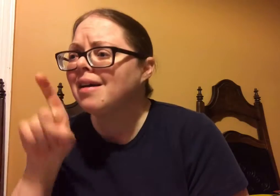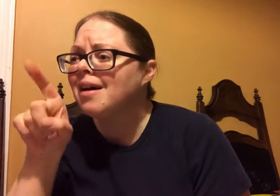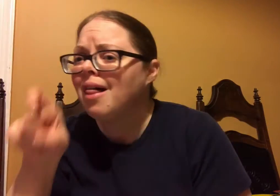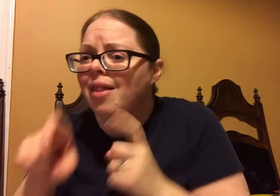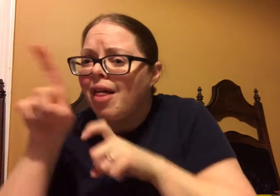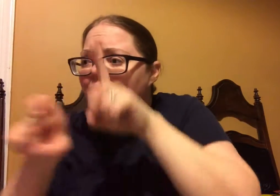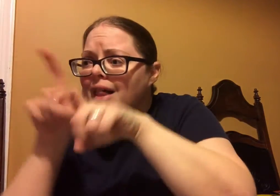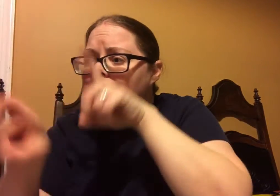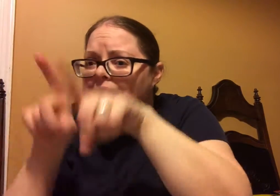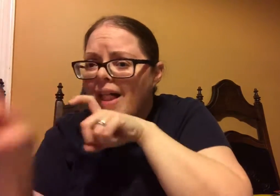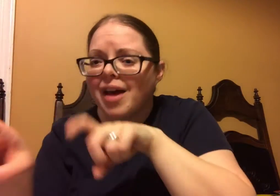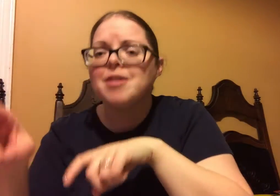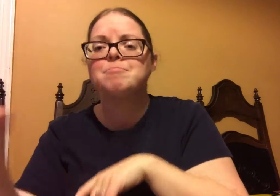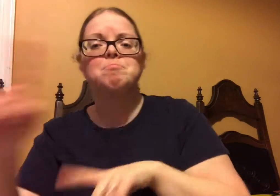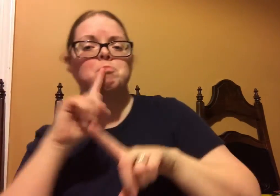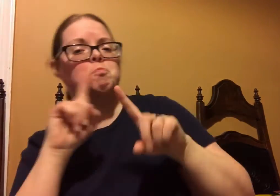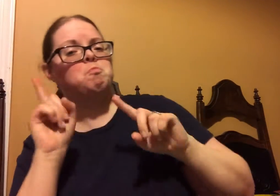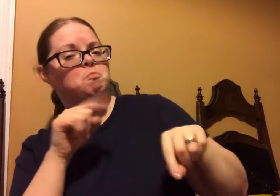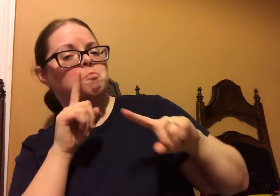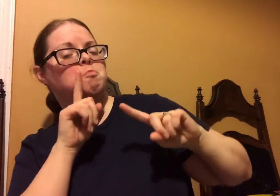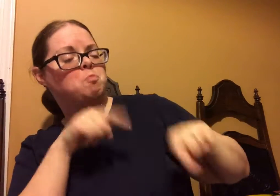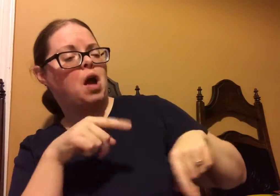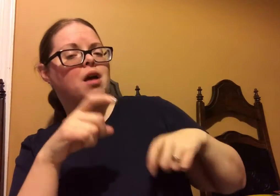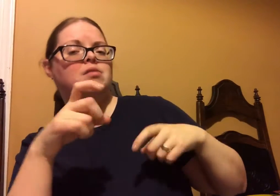So I asked her to explain it to me and I'd ask her all of these questions.